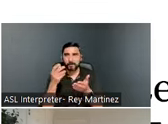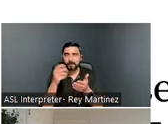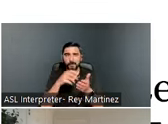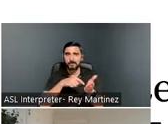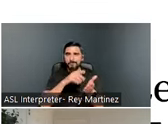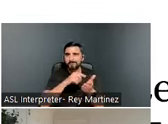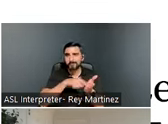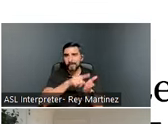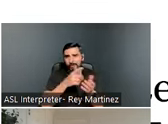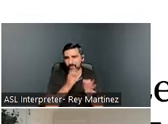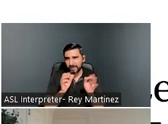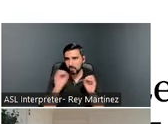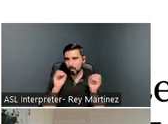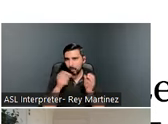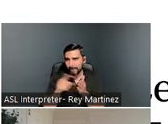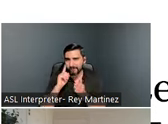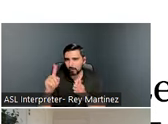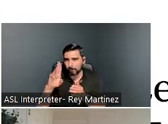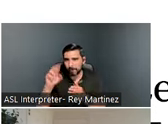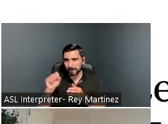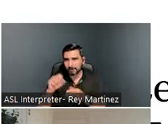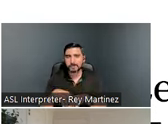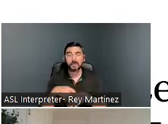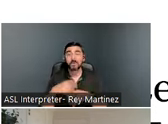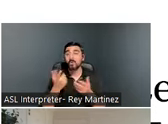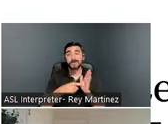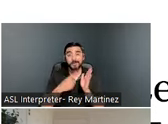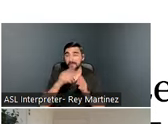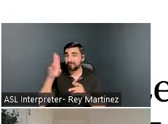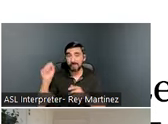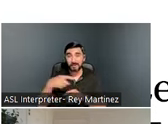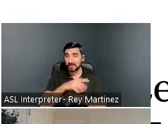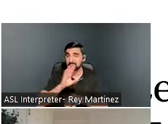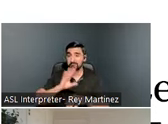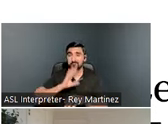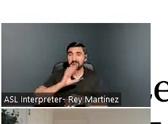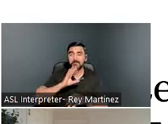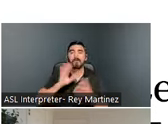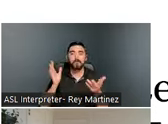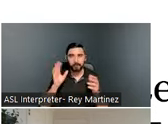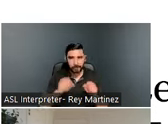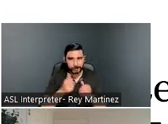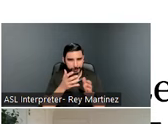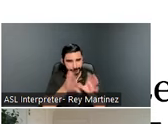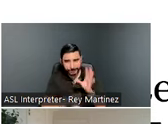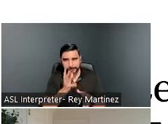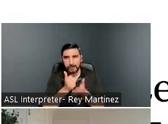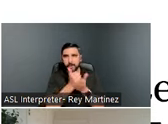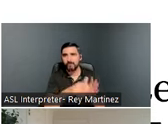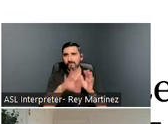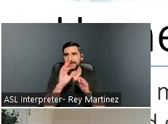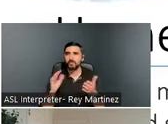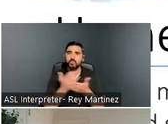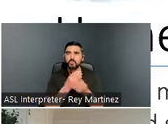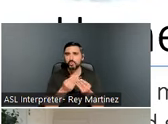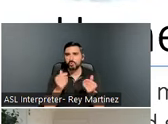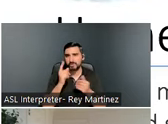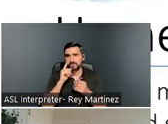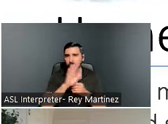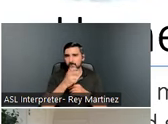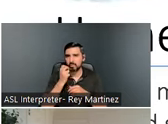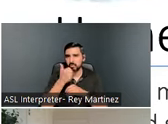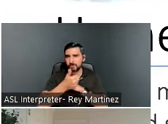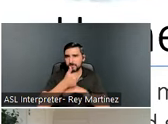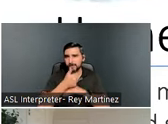for them. How can we problem solve and find a different form of transportation? Next slide.